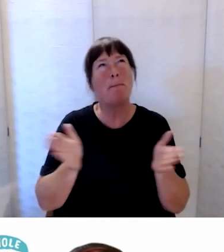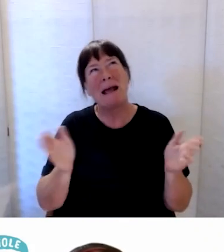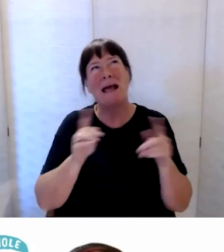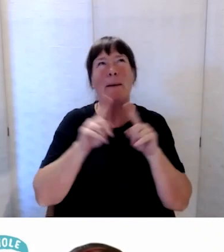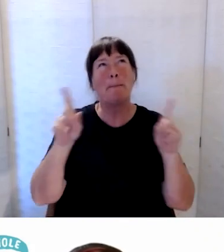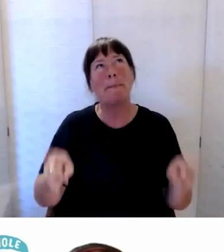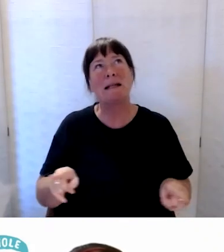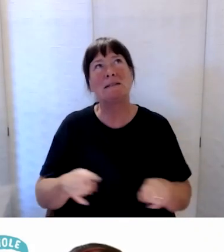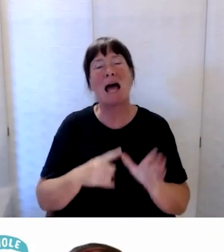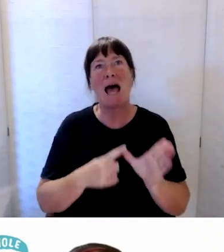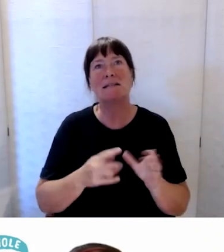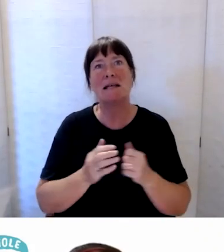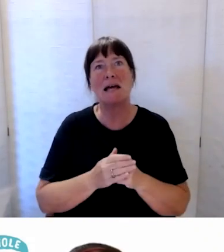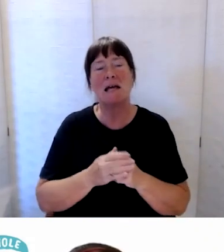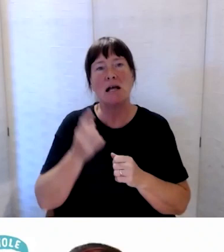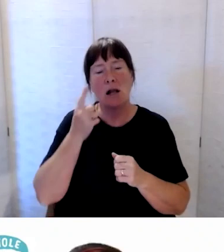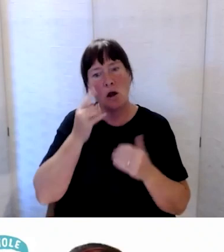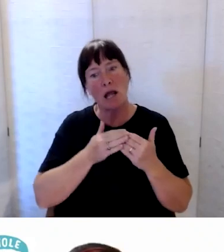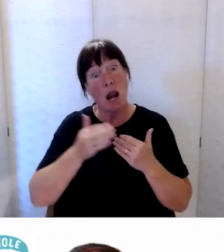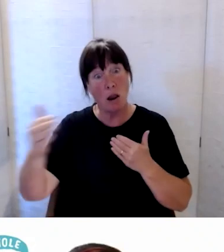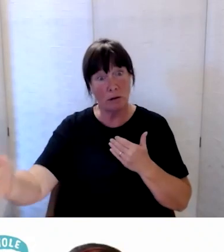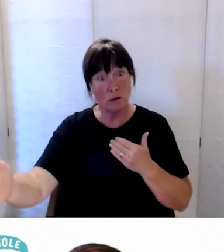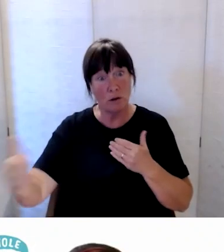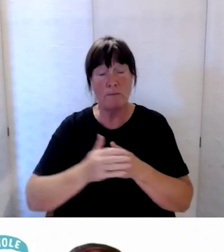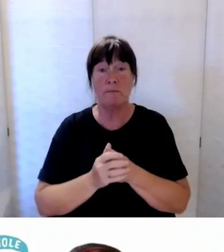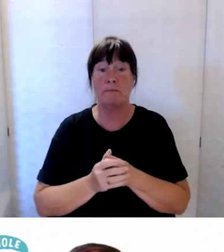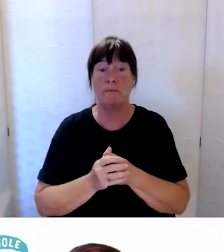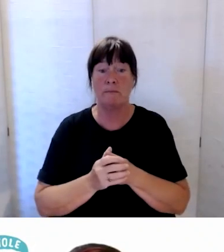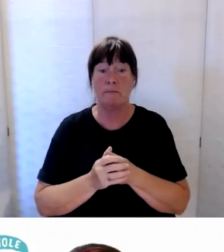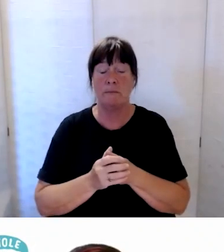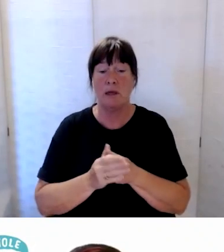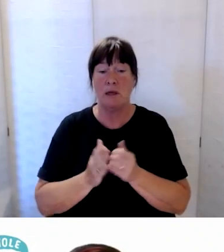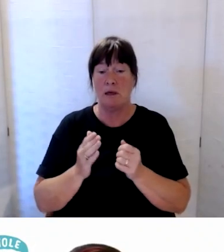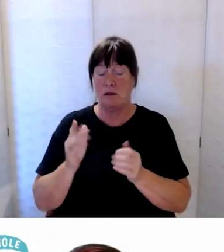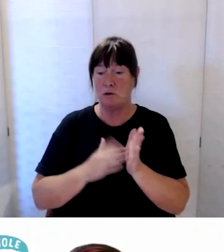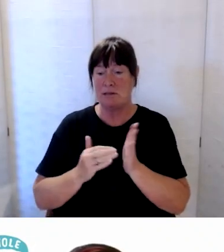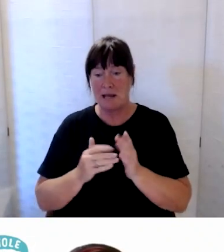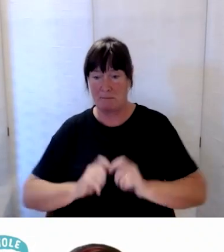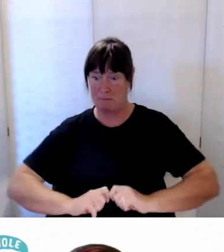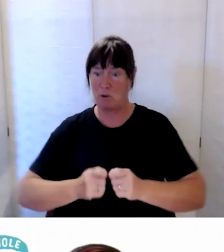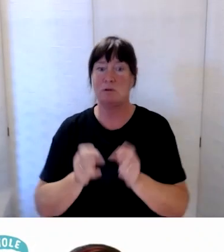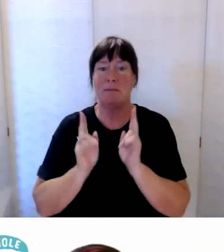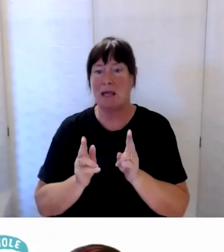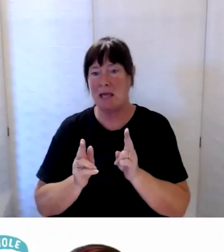so longer term, as New Zealand rebuilds the affected parts of our country,